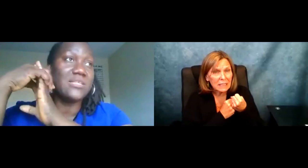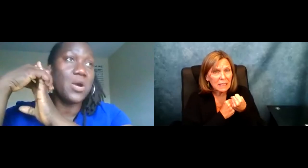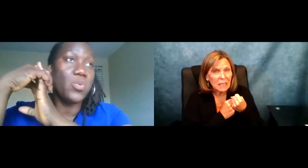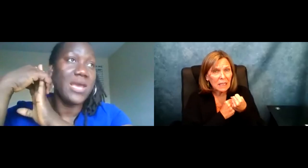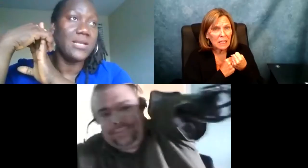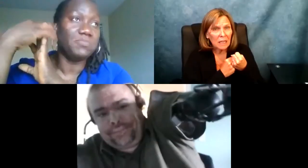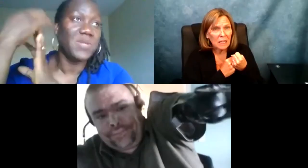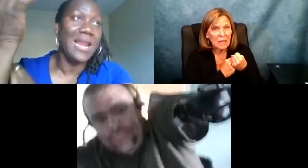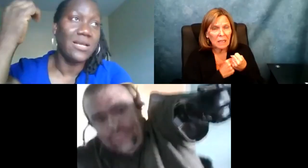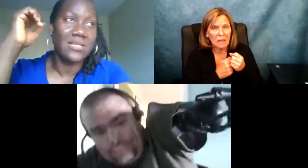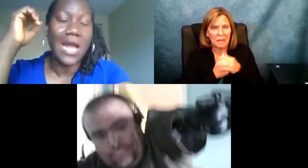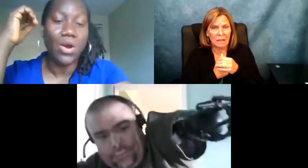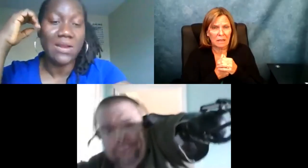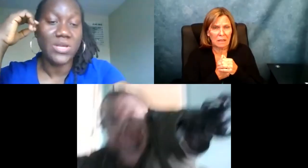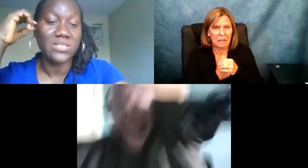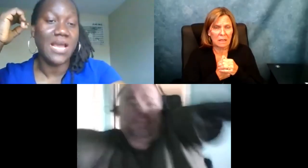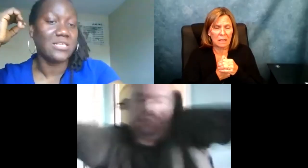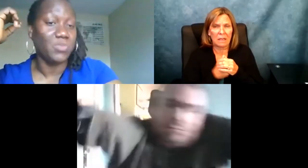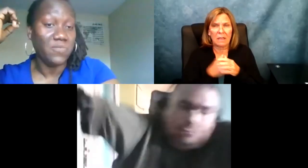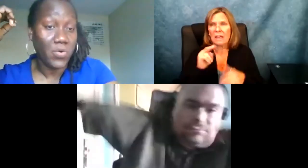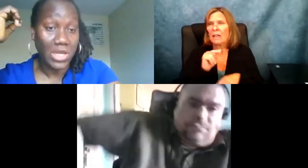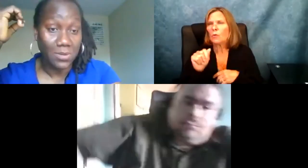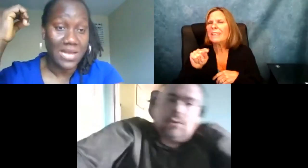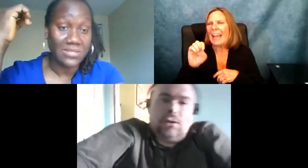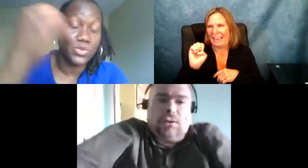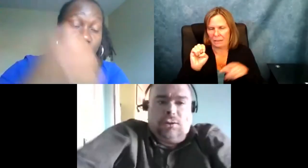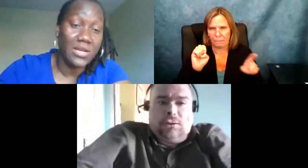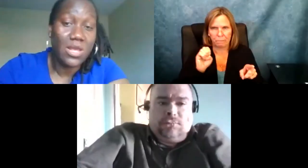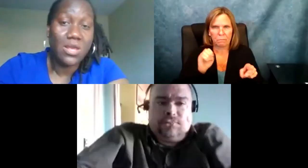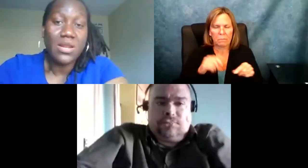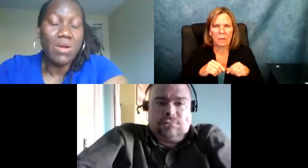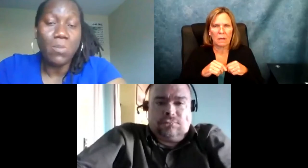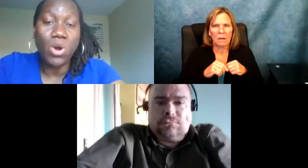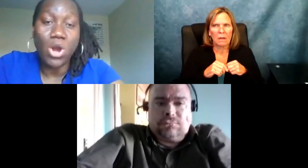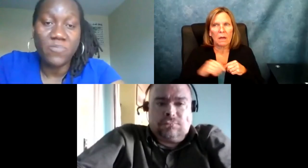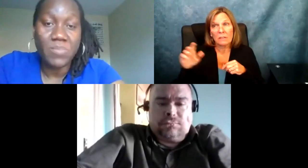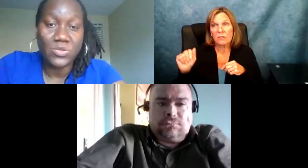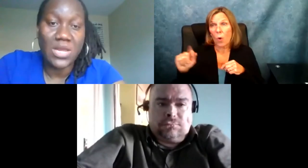share your journey in terms of advocacy, the importance of advocacy as